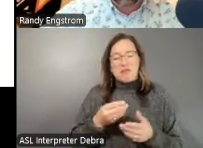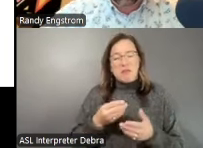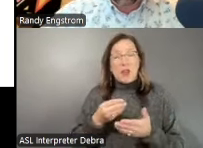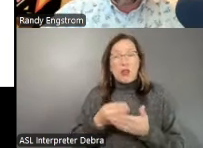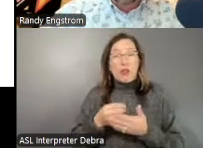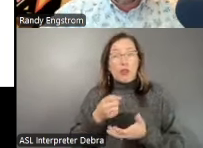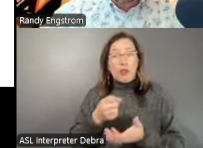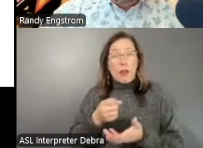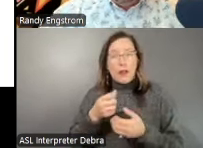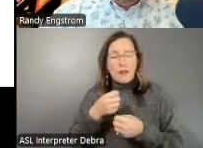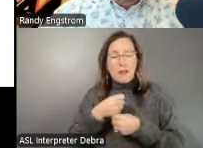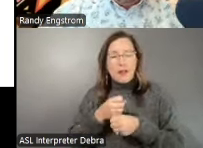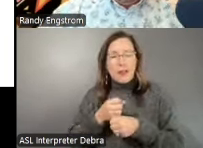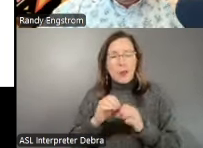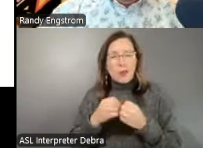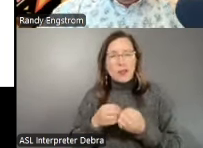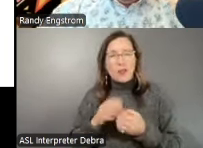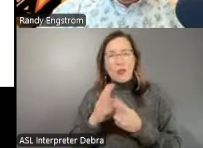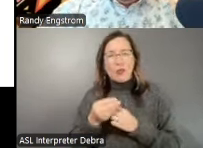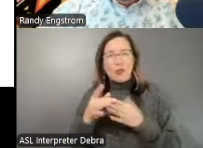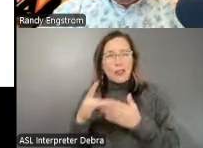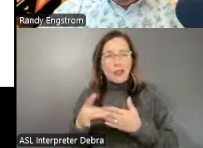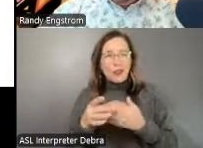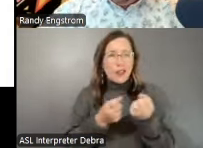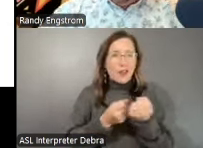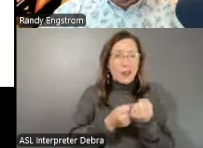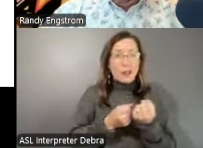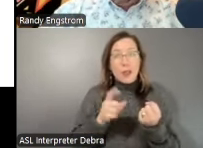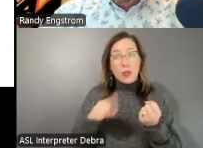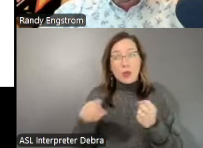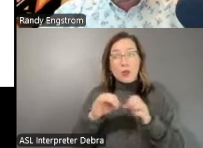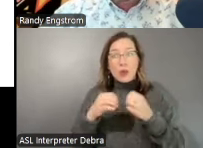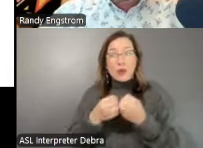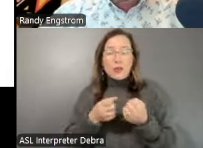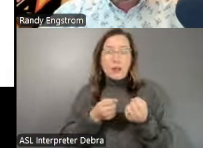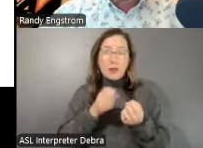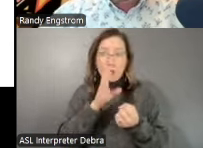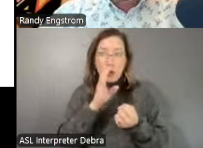cultural leaders and advocates, and increasingly organizations that directly support local artists.